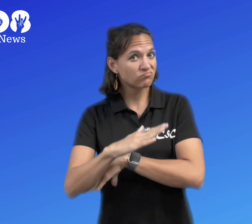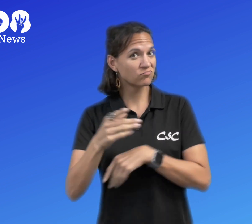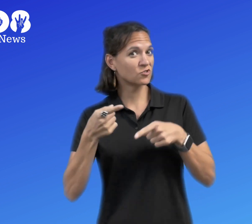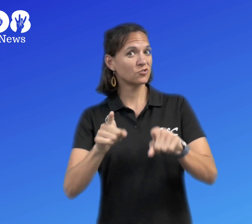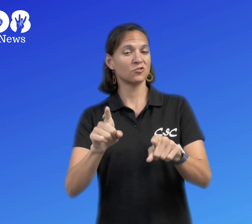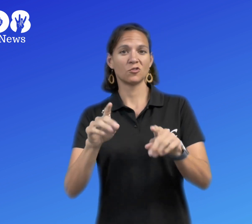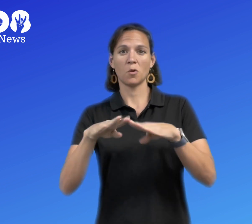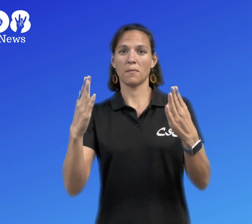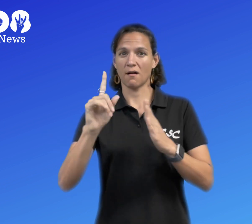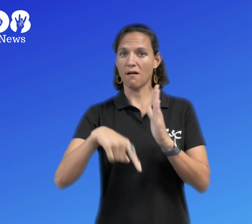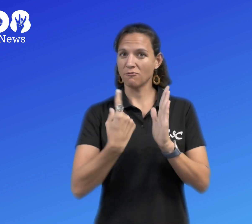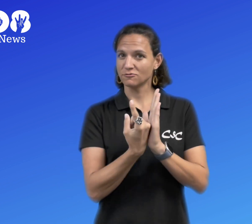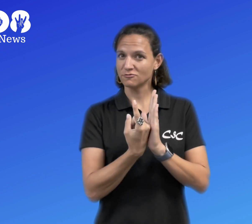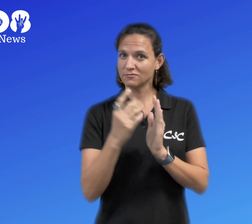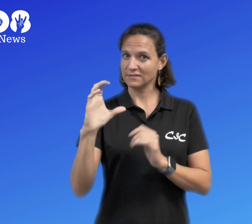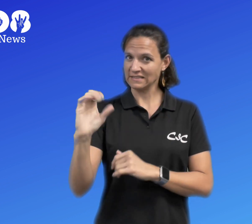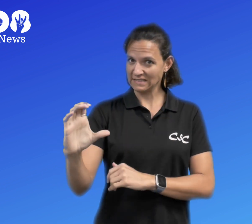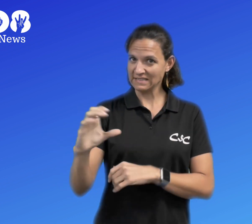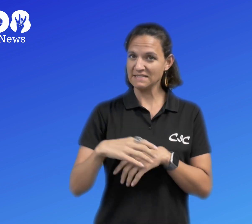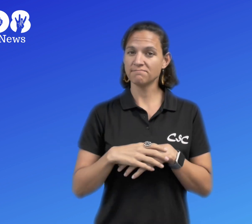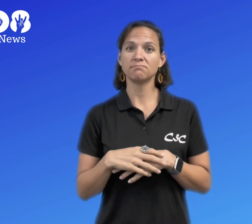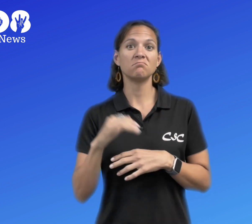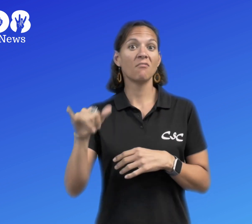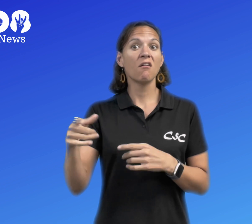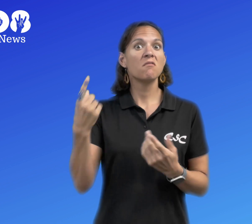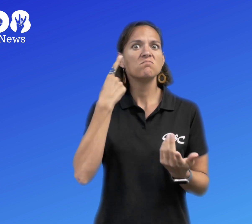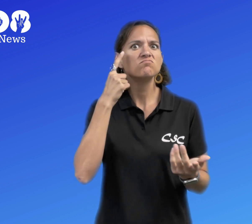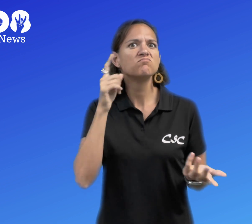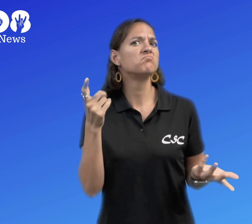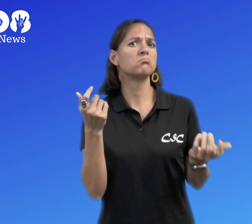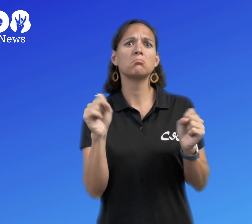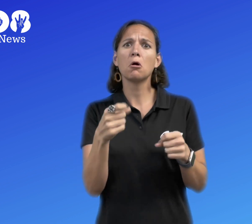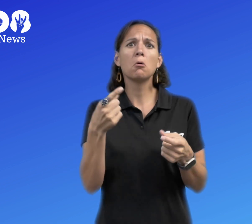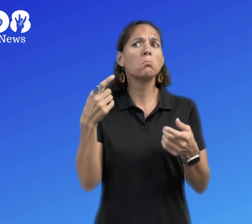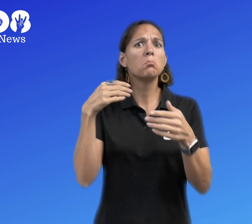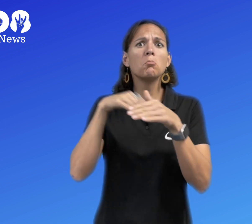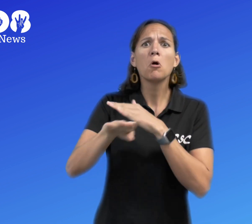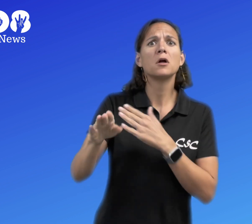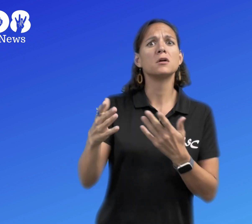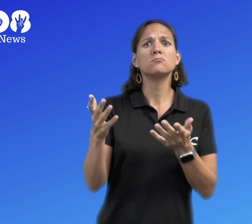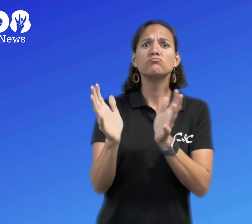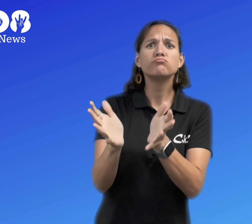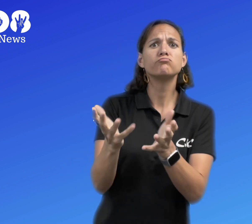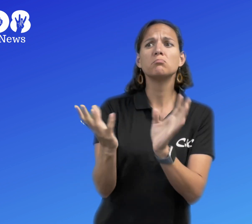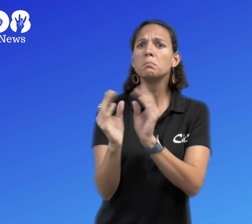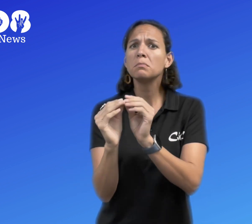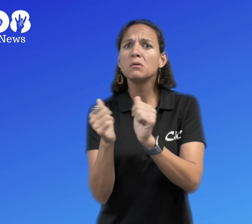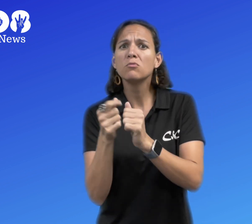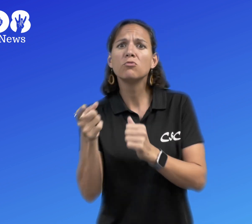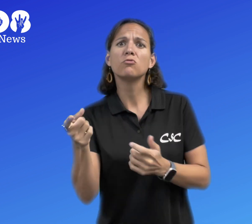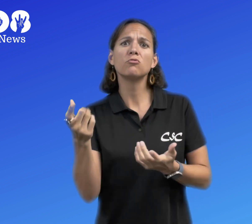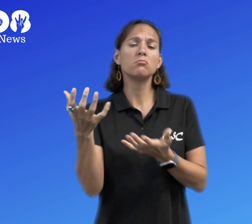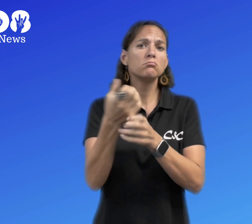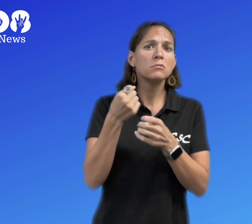You can walk in, talk with her, have a meeting with her, or gather more information etc.